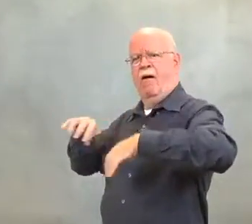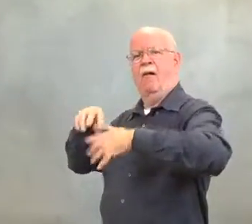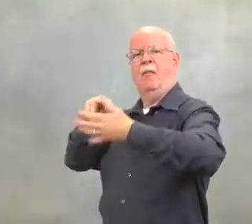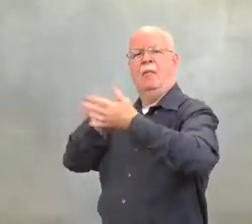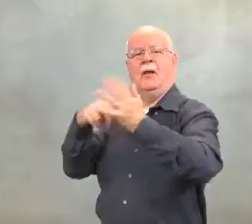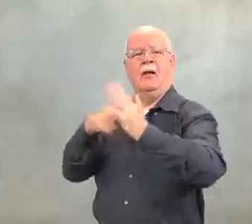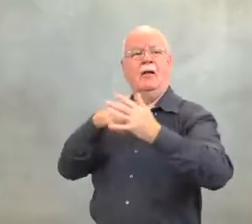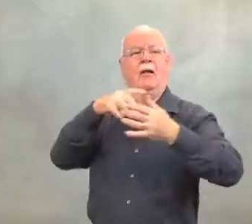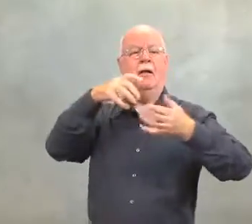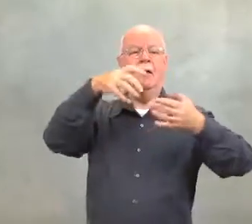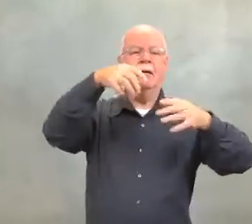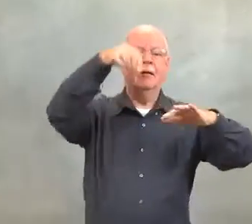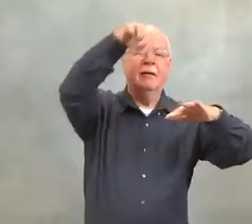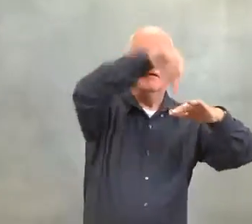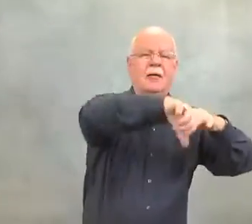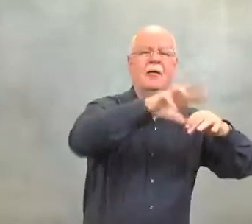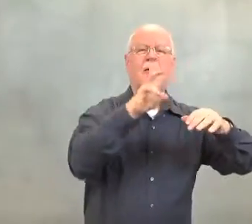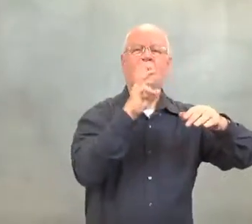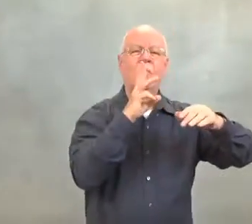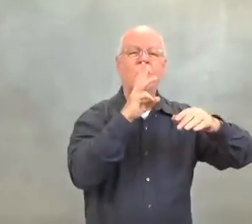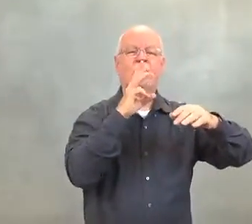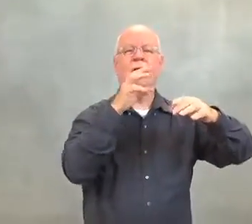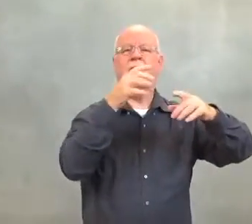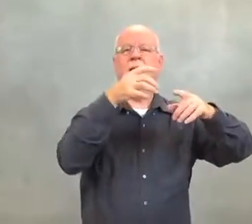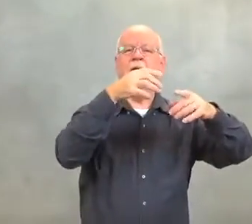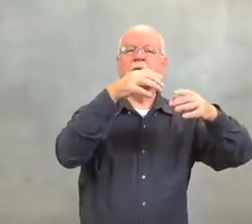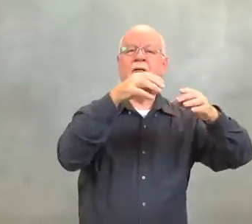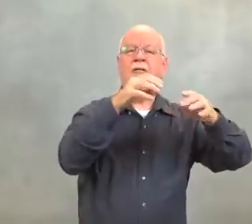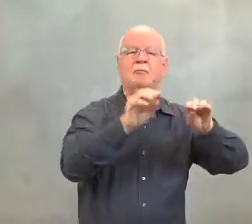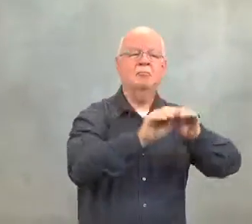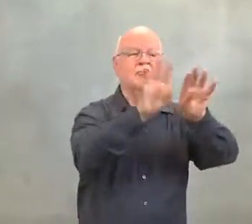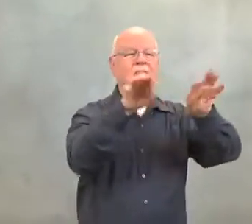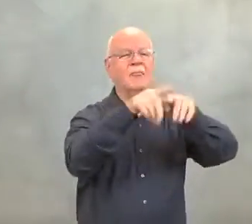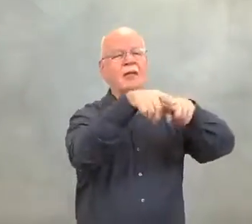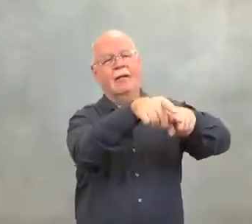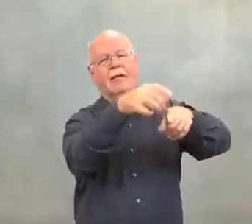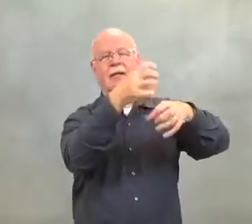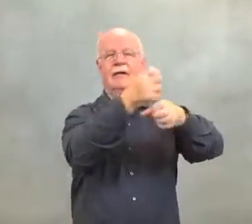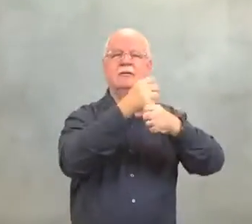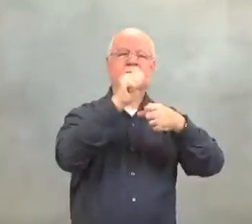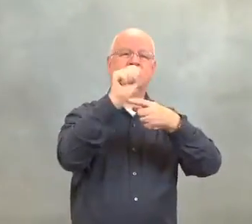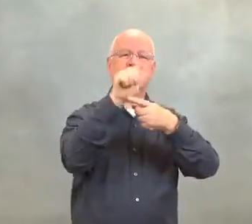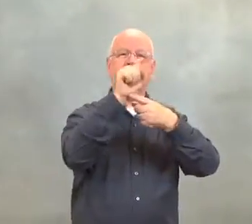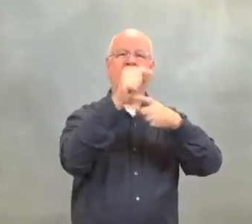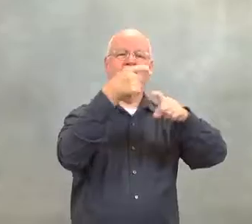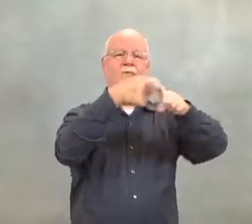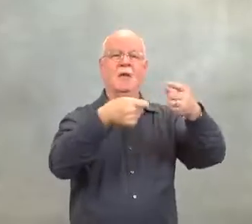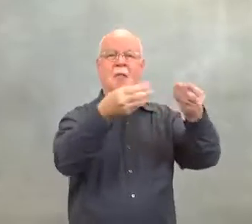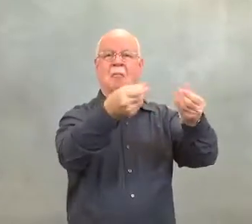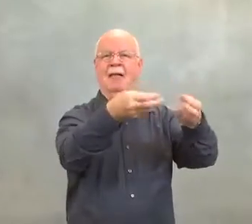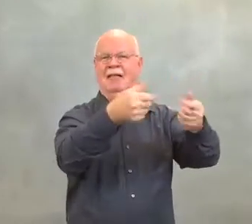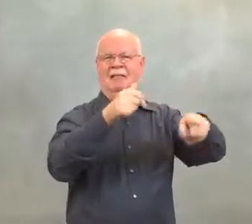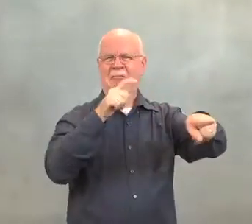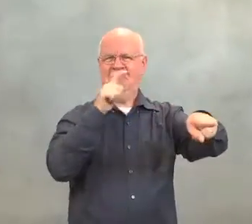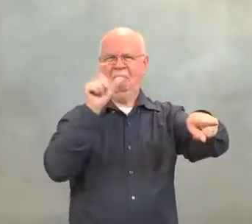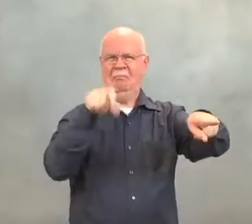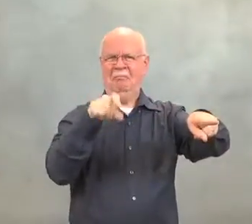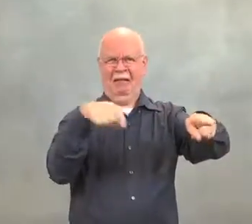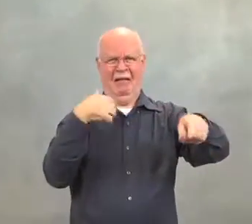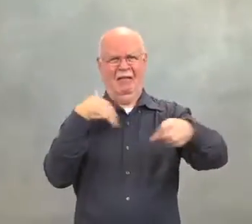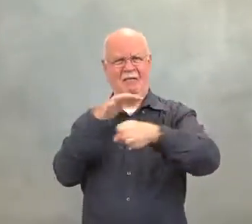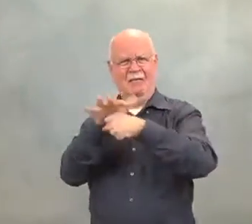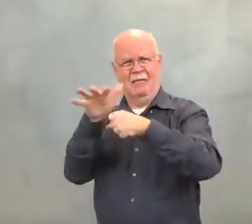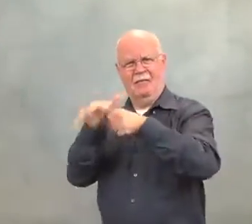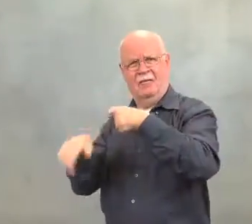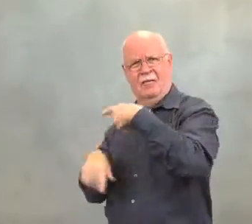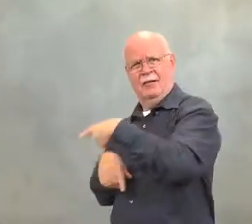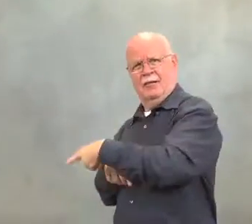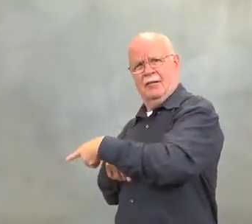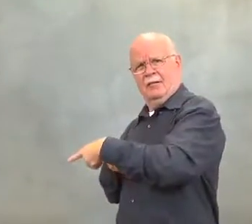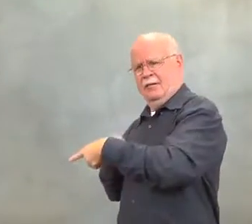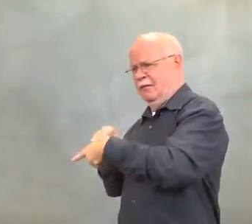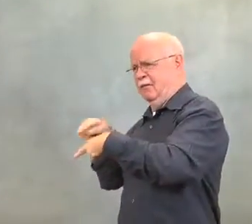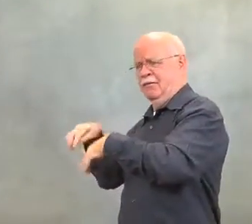So the labor intensive method of pumping water and air to get salt was obsolete.